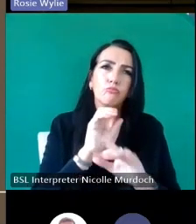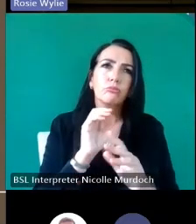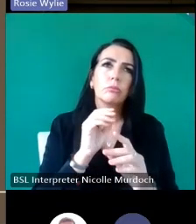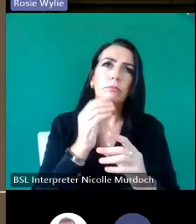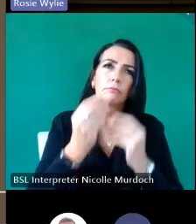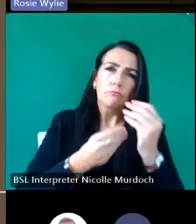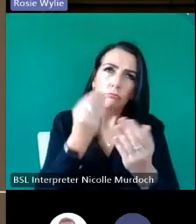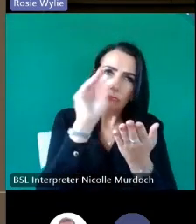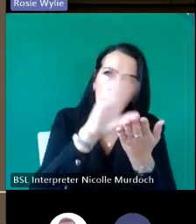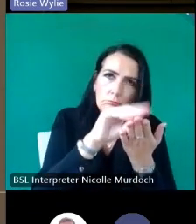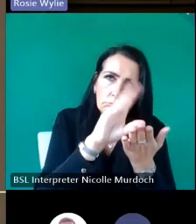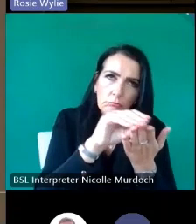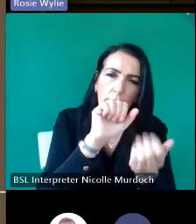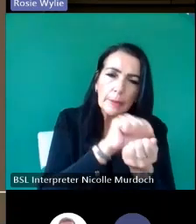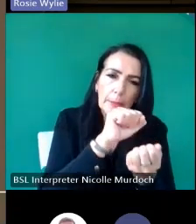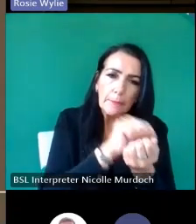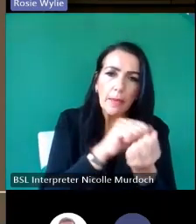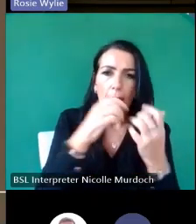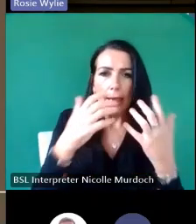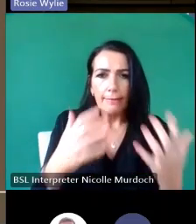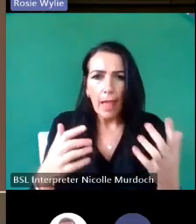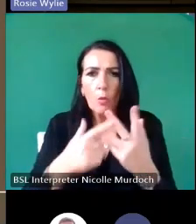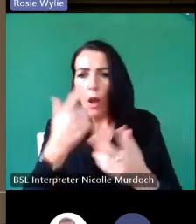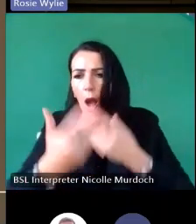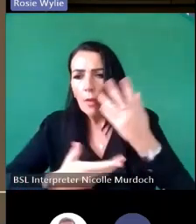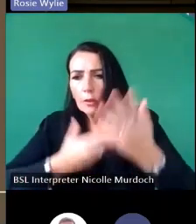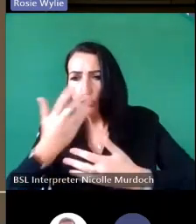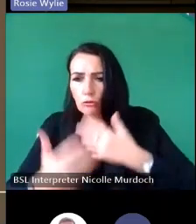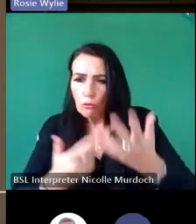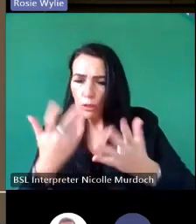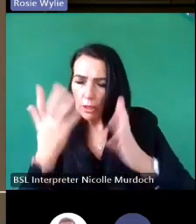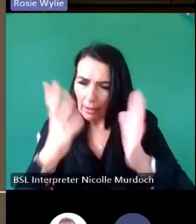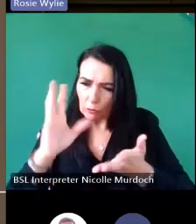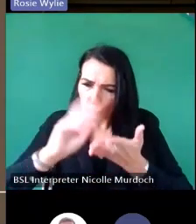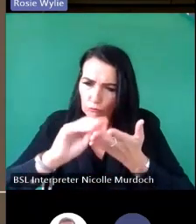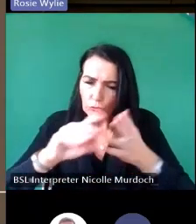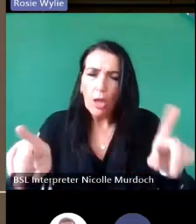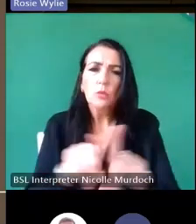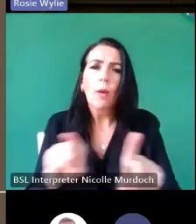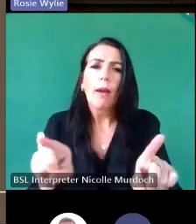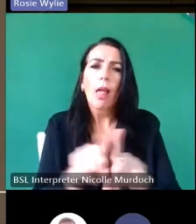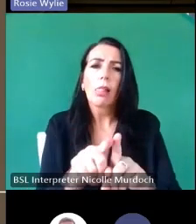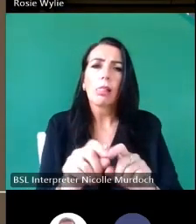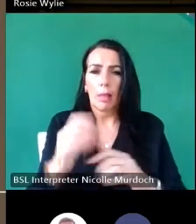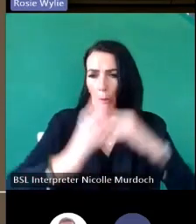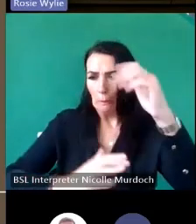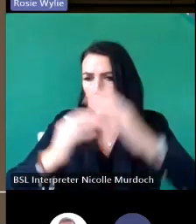the intangible the stories that are because these buildings that in use there's been a